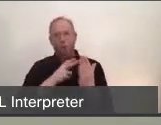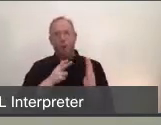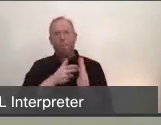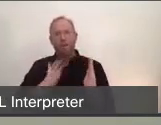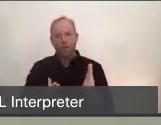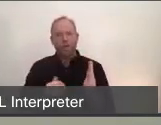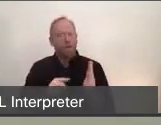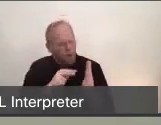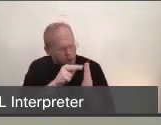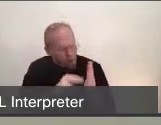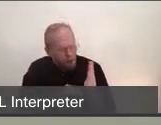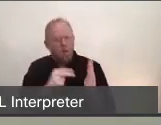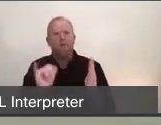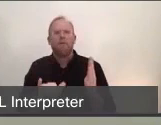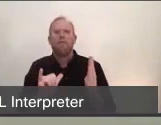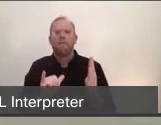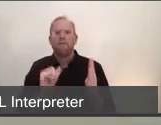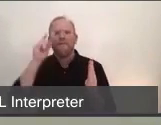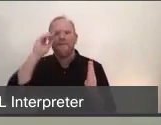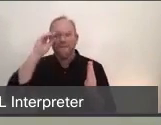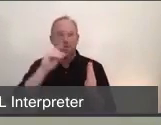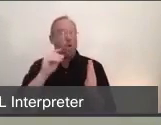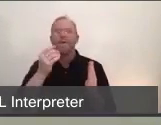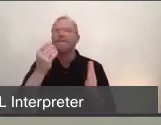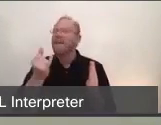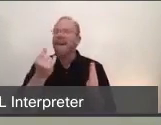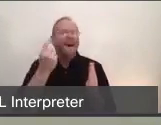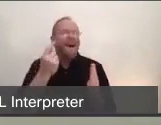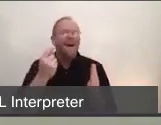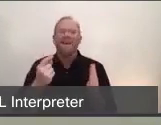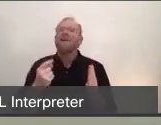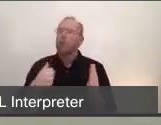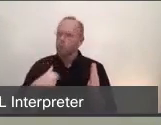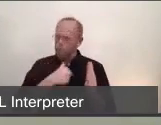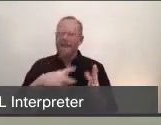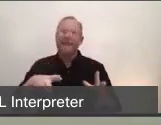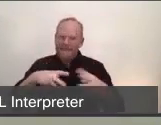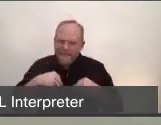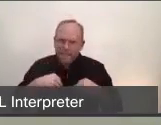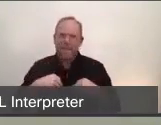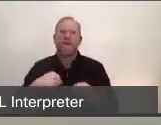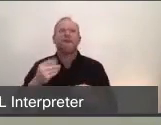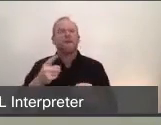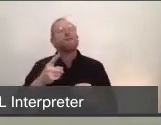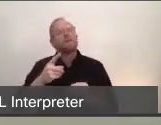is that we've now received patients from all across the world, not just China, where there are more strict measures on suspending travel,